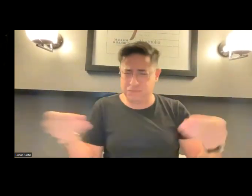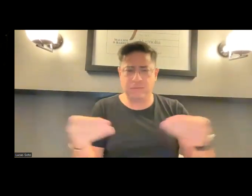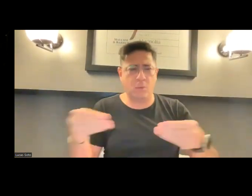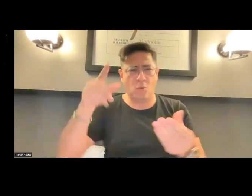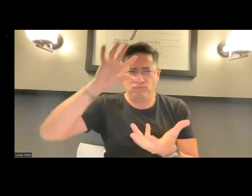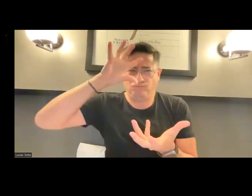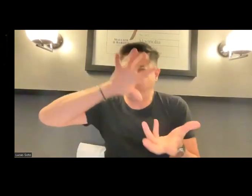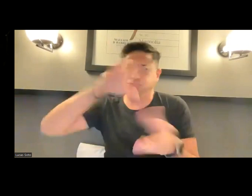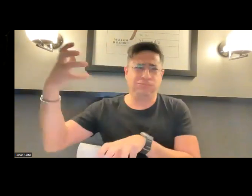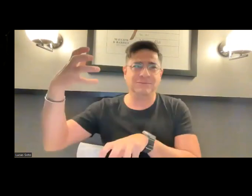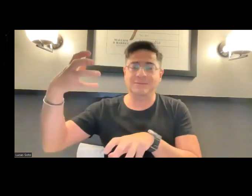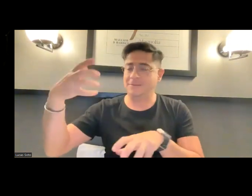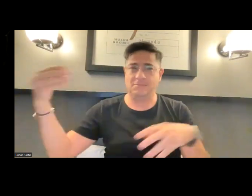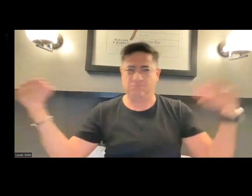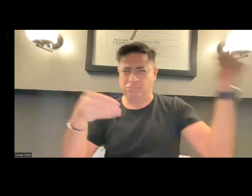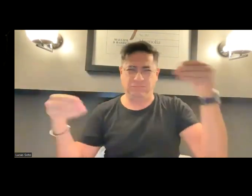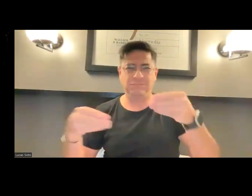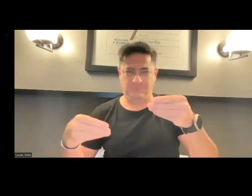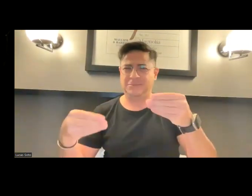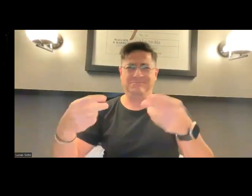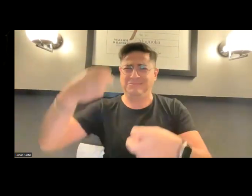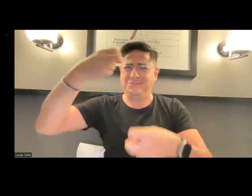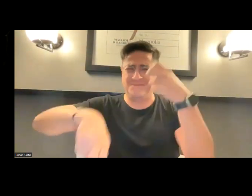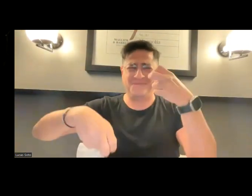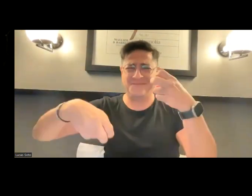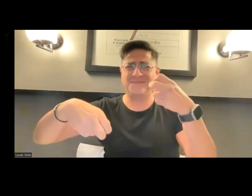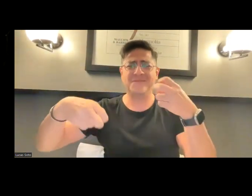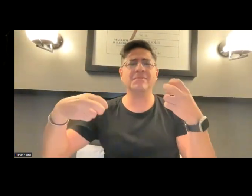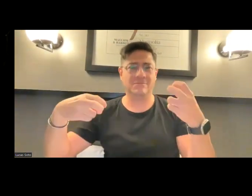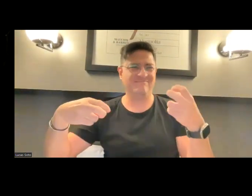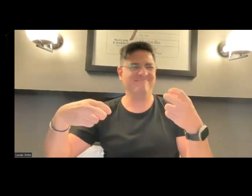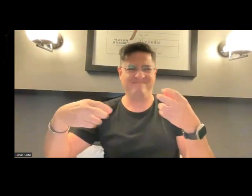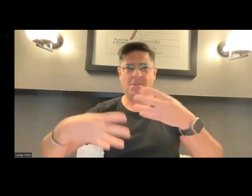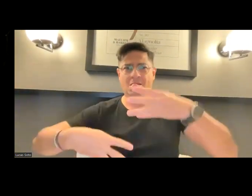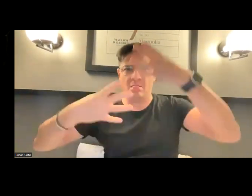there are a number of people contributing to the interaction,